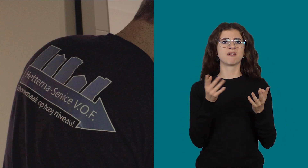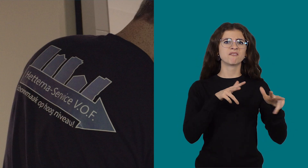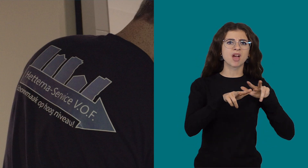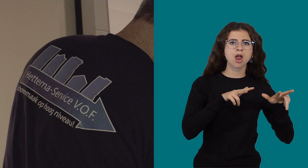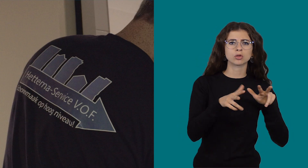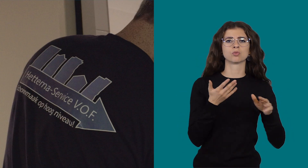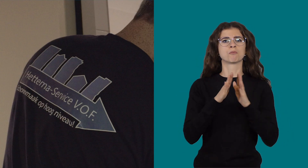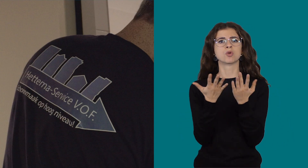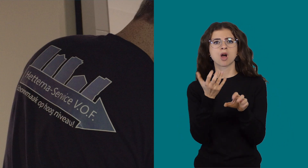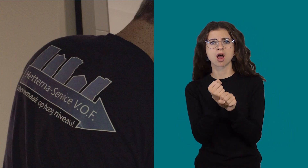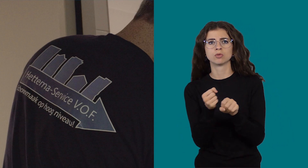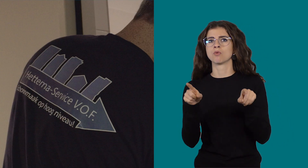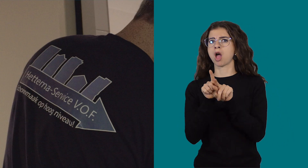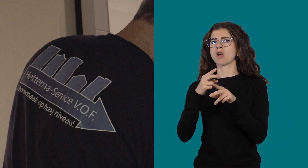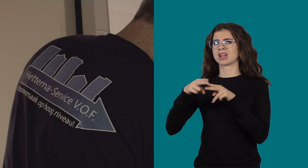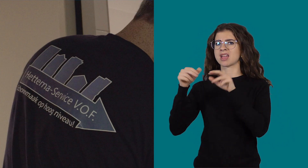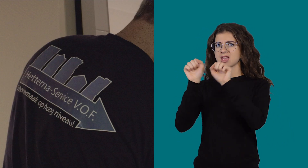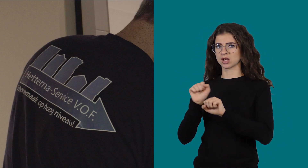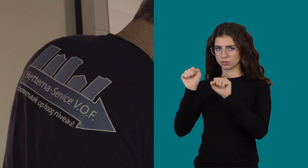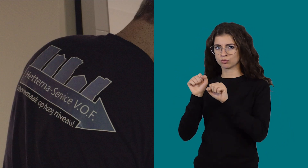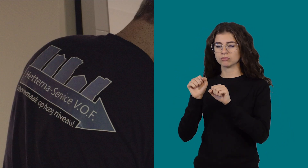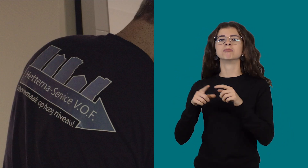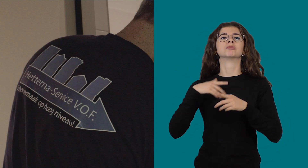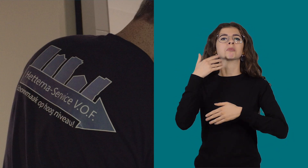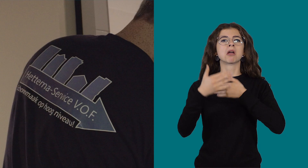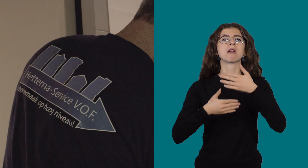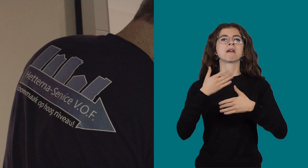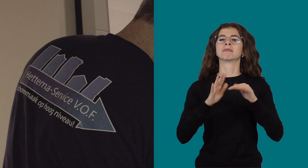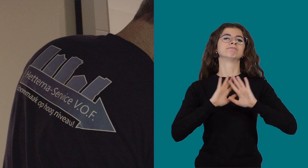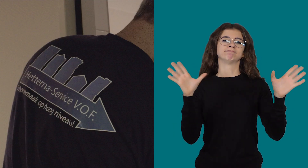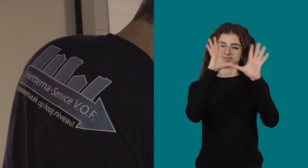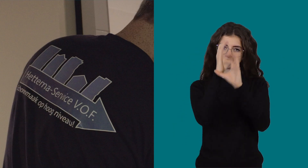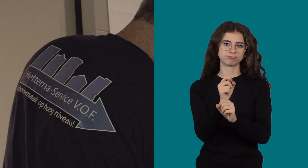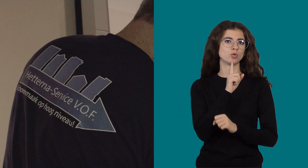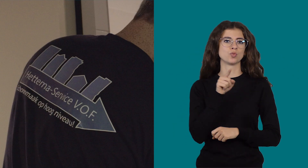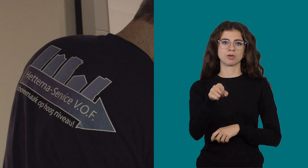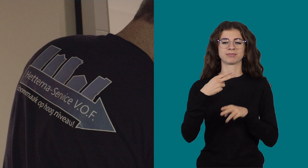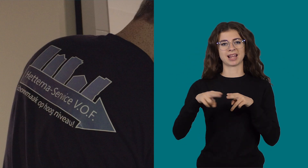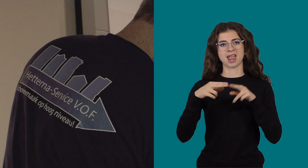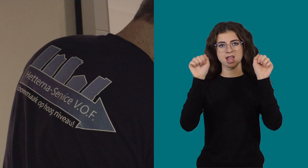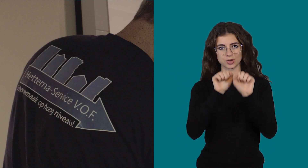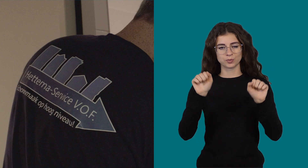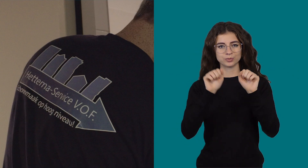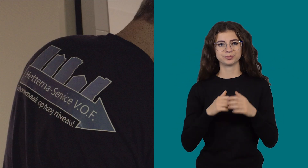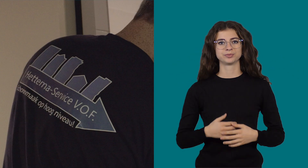that included administration, accounting and cleaning. Eventually, he started to focus solely on cleaning.